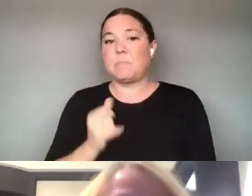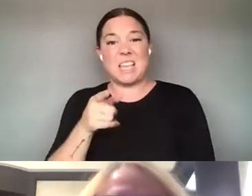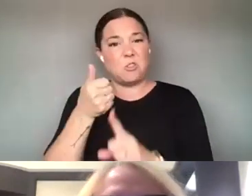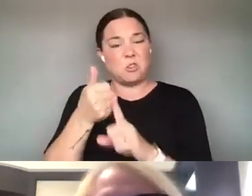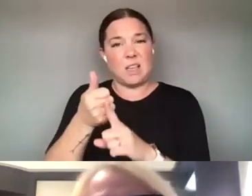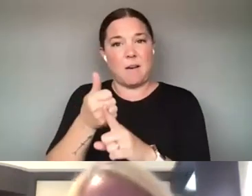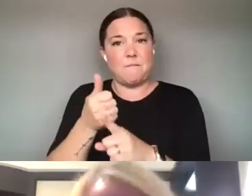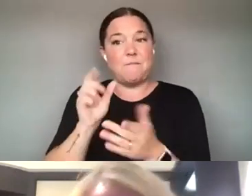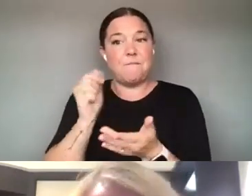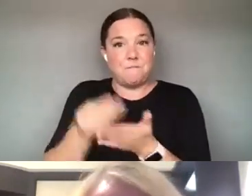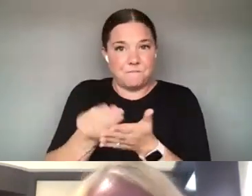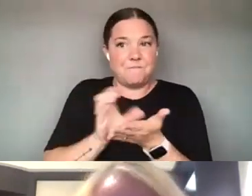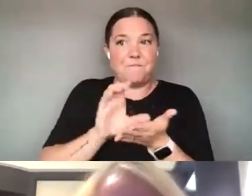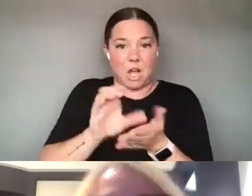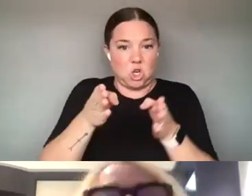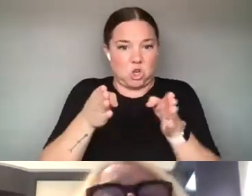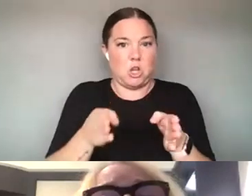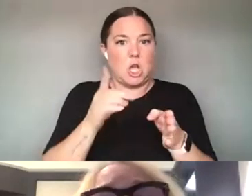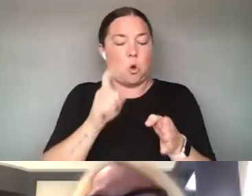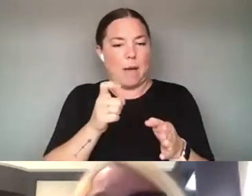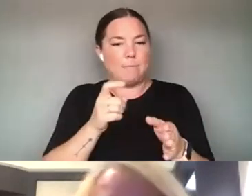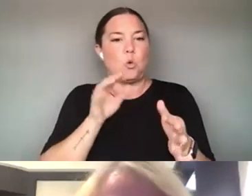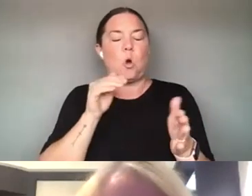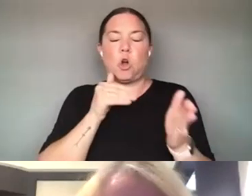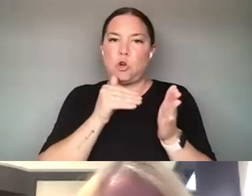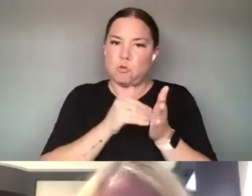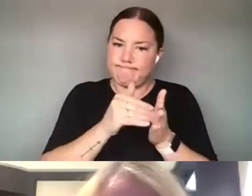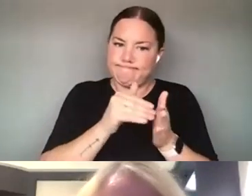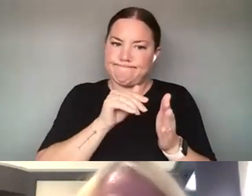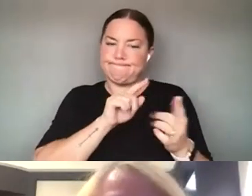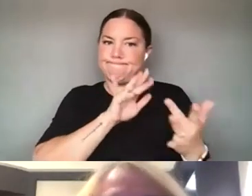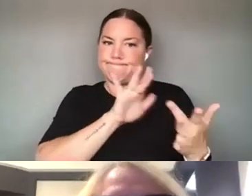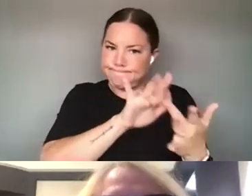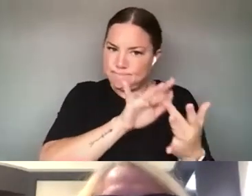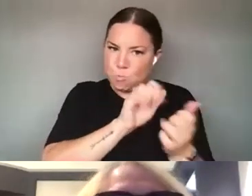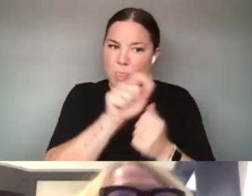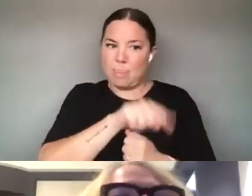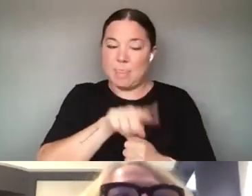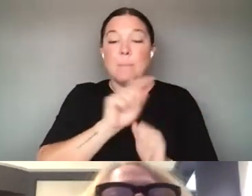THE PEOPLE YOU GIVE GRANTS TO AND THE PEOPLE WHO DON'T GET THE GRANTS TO JUST SORT OF FIND,